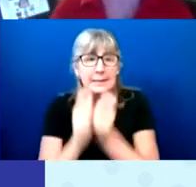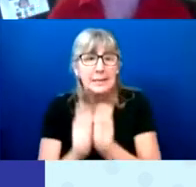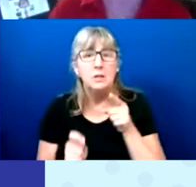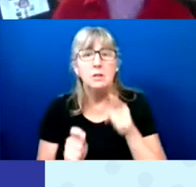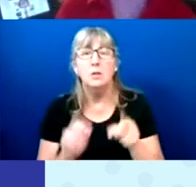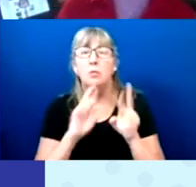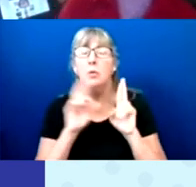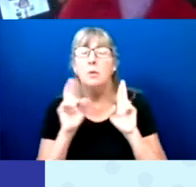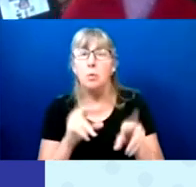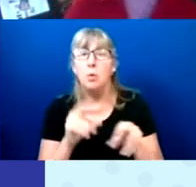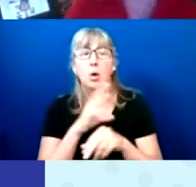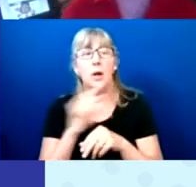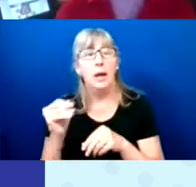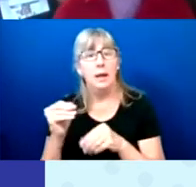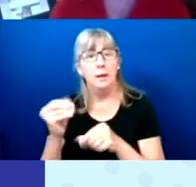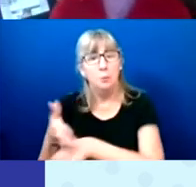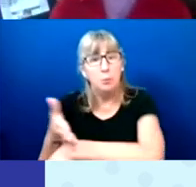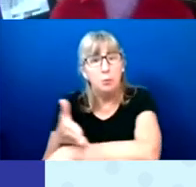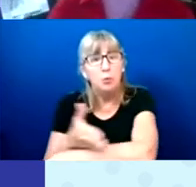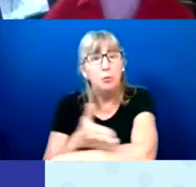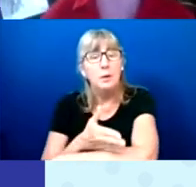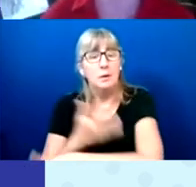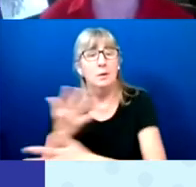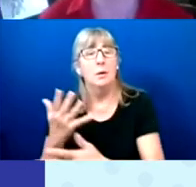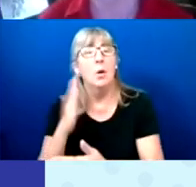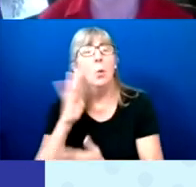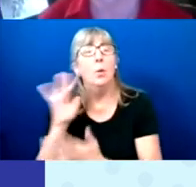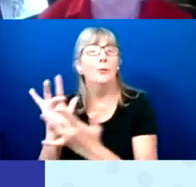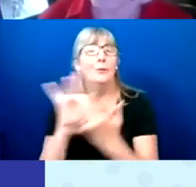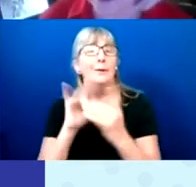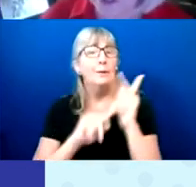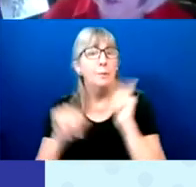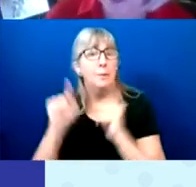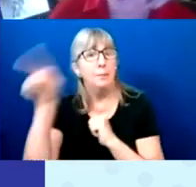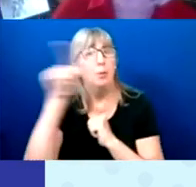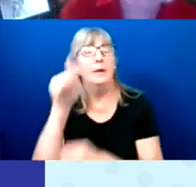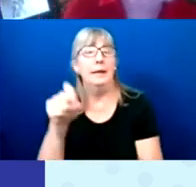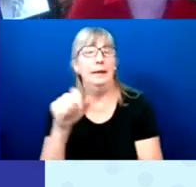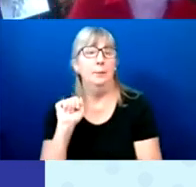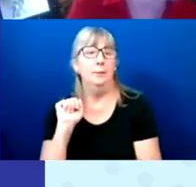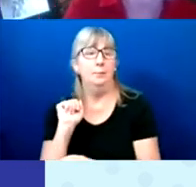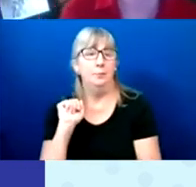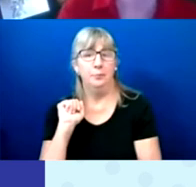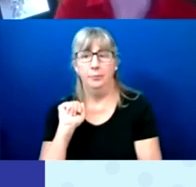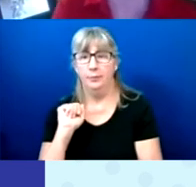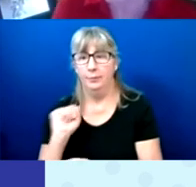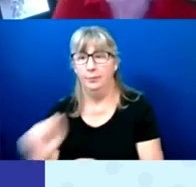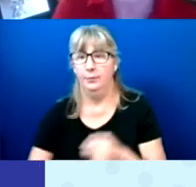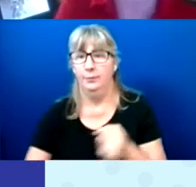and suggested improvements are reaching the people that it needs to reach.